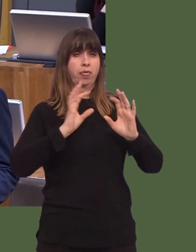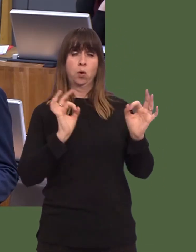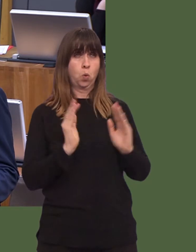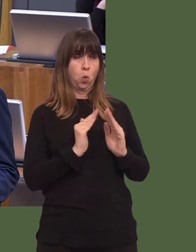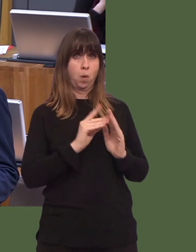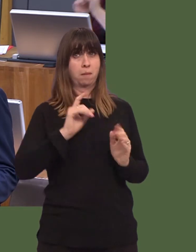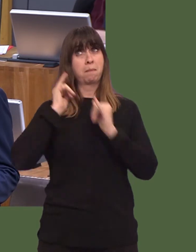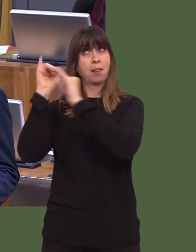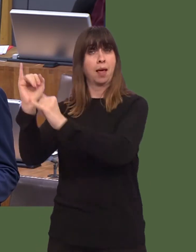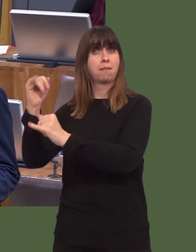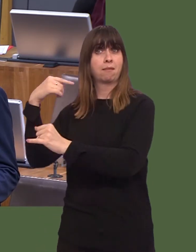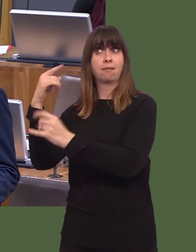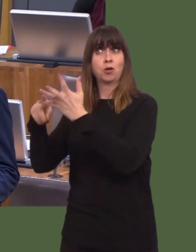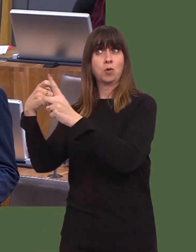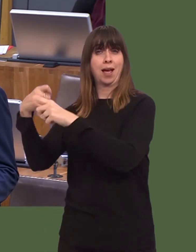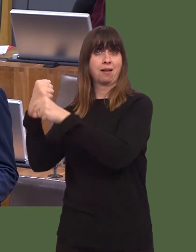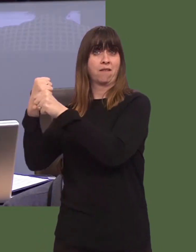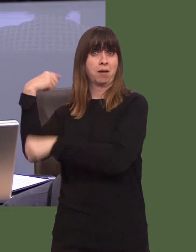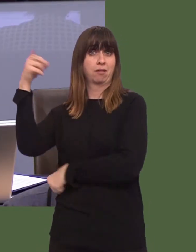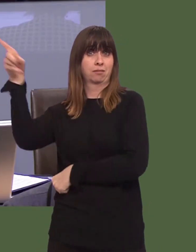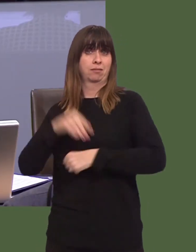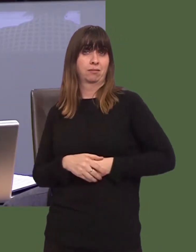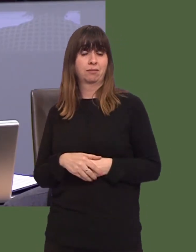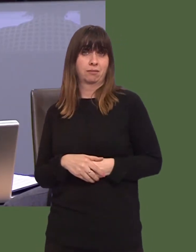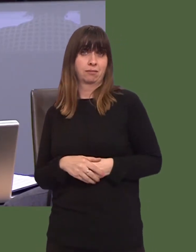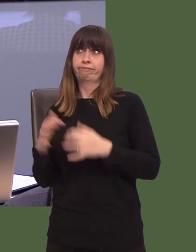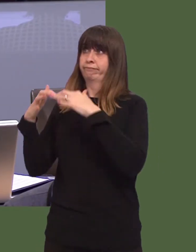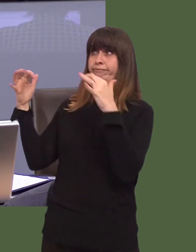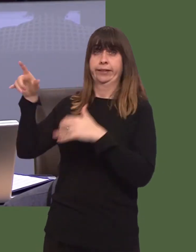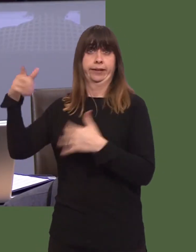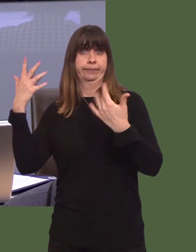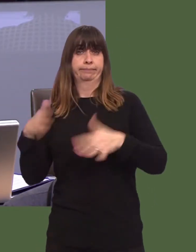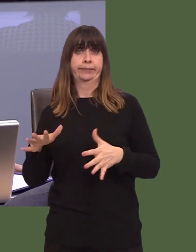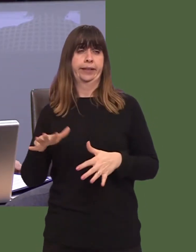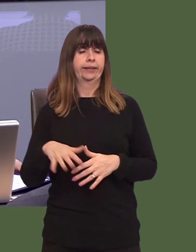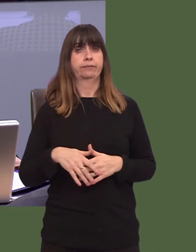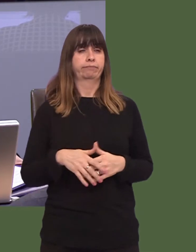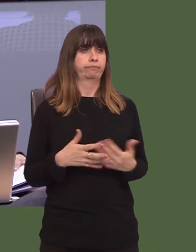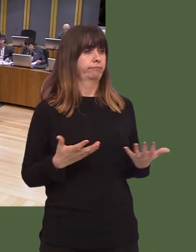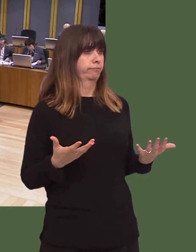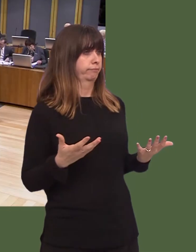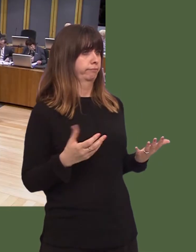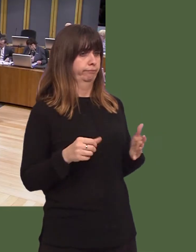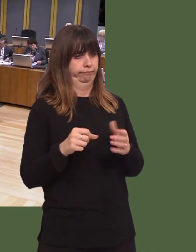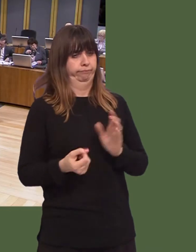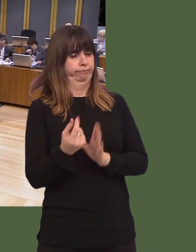Government and the decisions it took with regard to supporting those who needed somewhere to live. They have nowhere else to live; they canít get housing benefit; they find it difficult